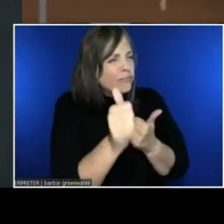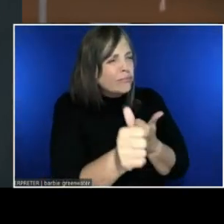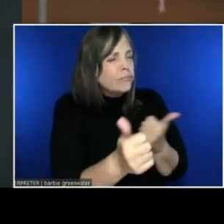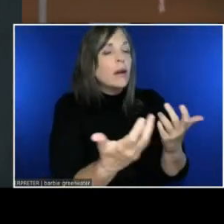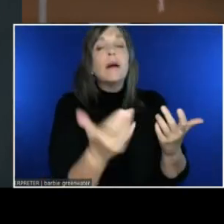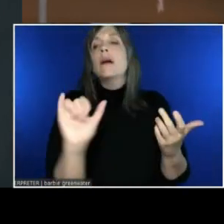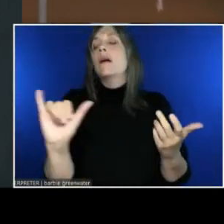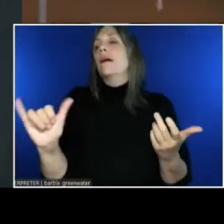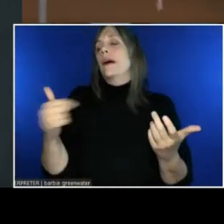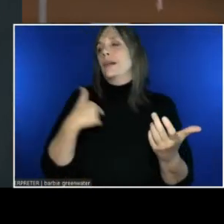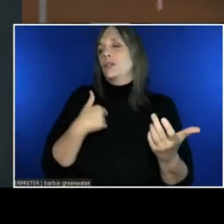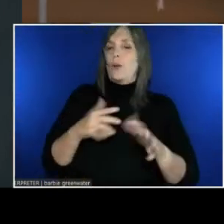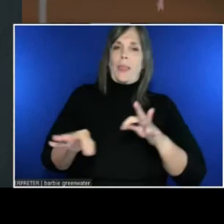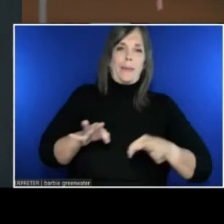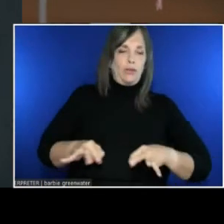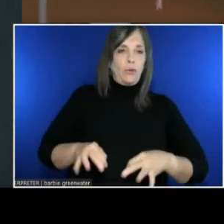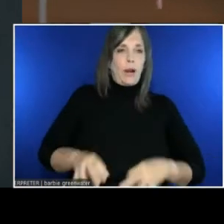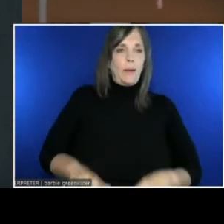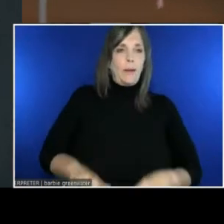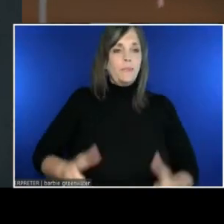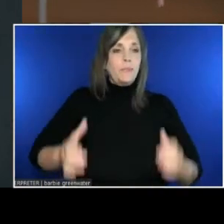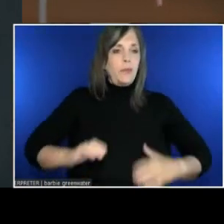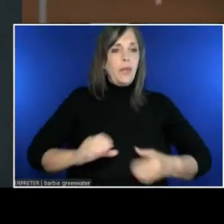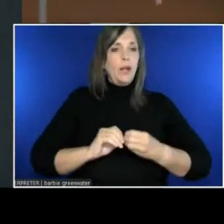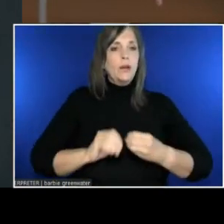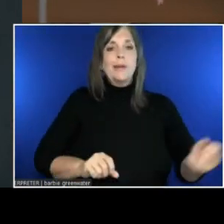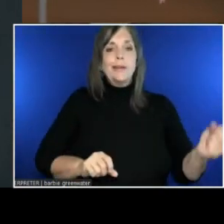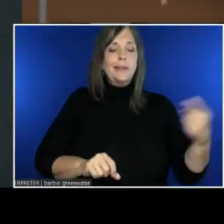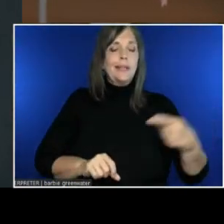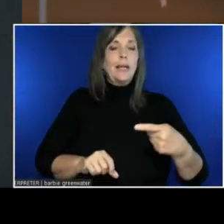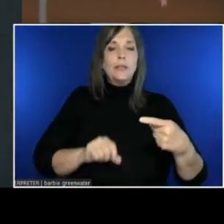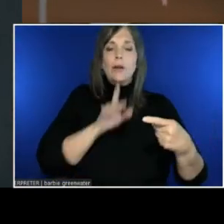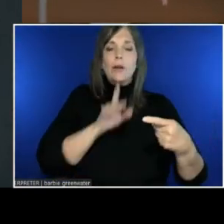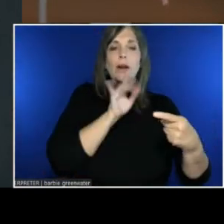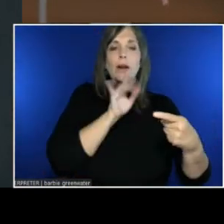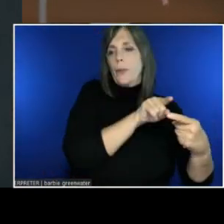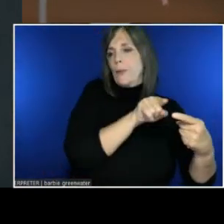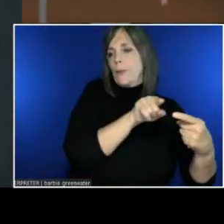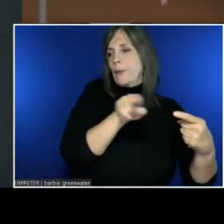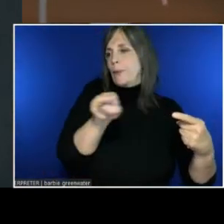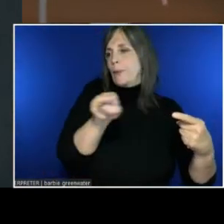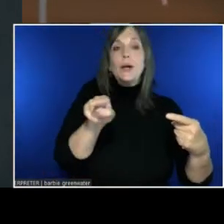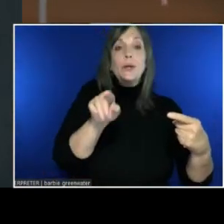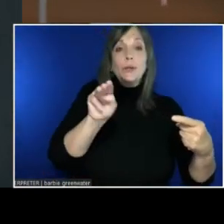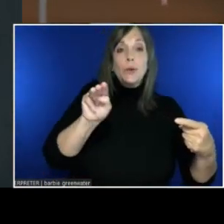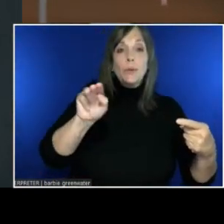Client one sends audio data to the Microsoft Speech Service in Azure.